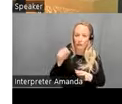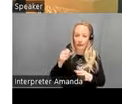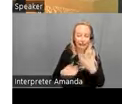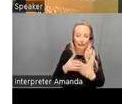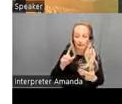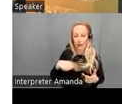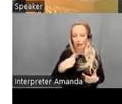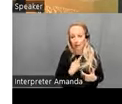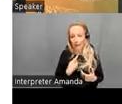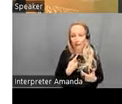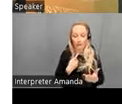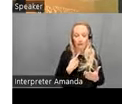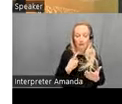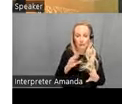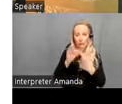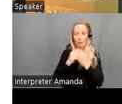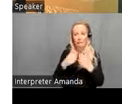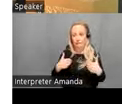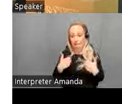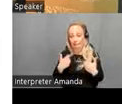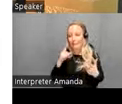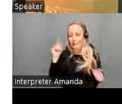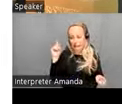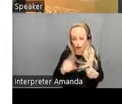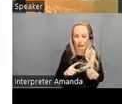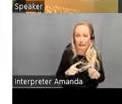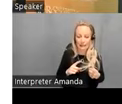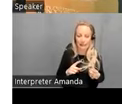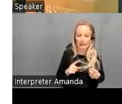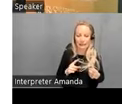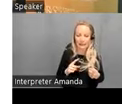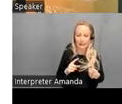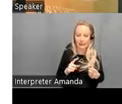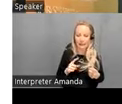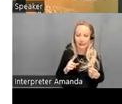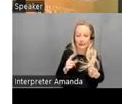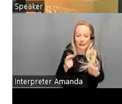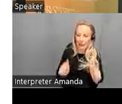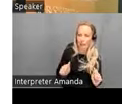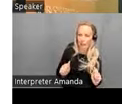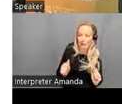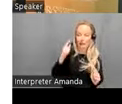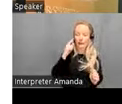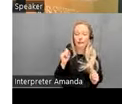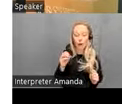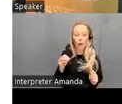especially among adolescents does decrease um uh I think like attempts um so it's possible that